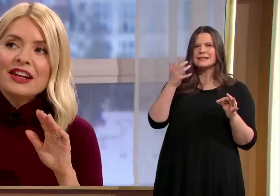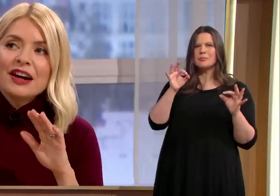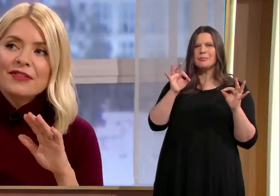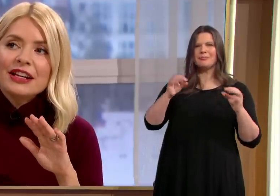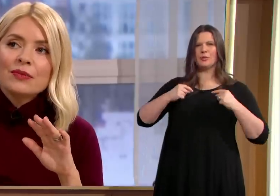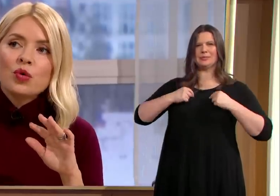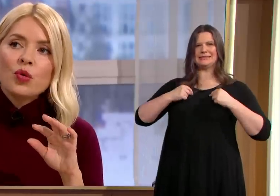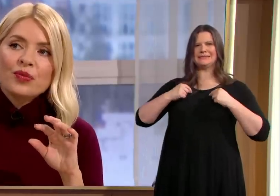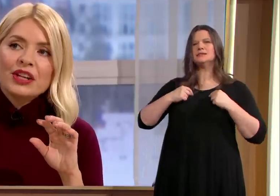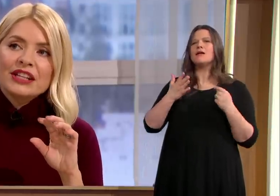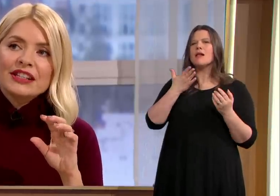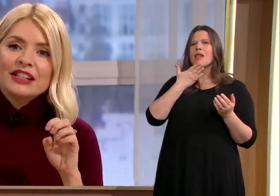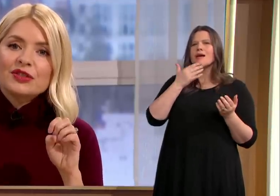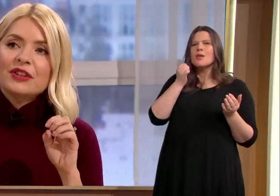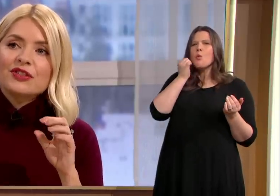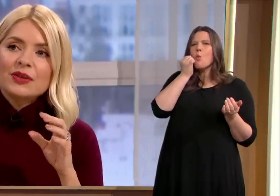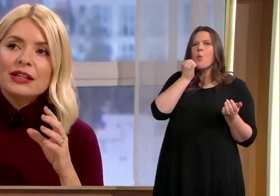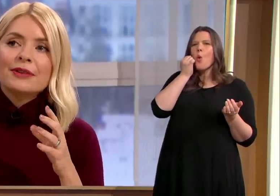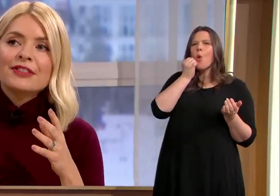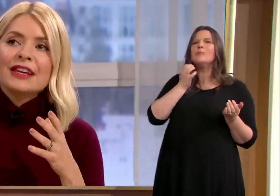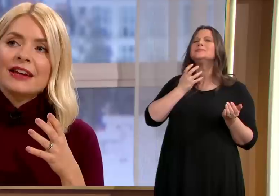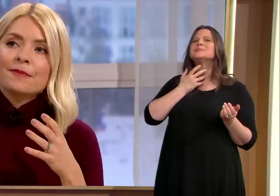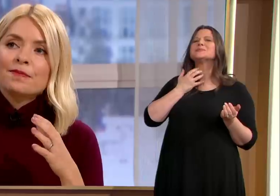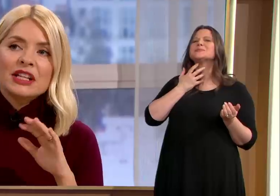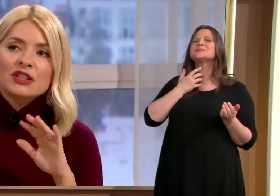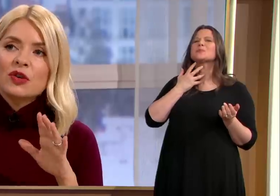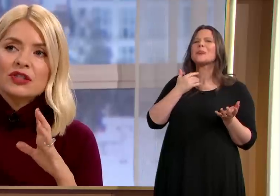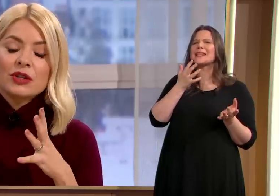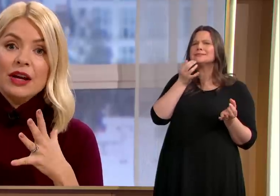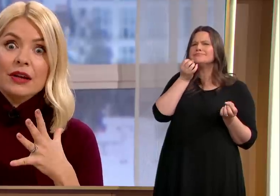that lovely warmth that is it just gives you a little bit of a Zing but it's not too like